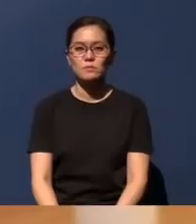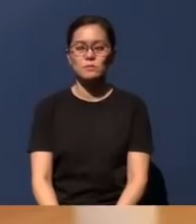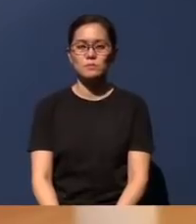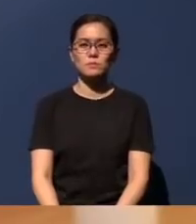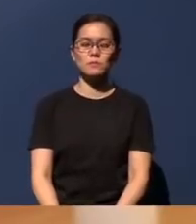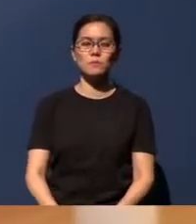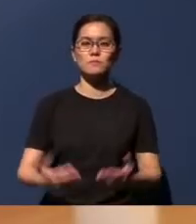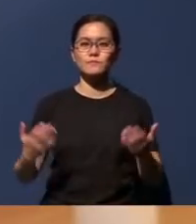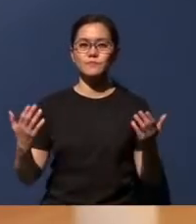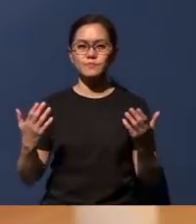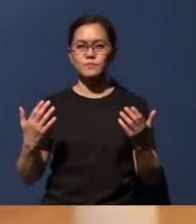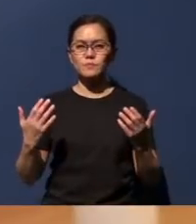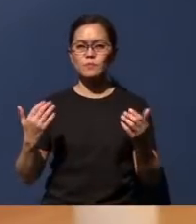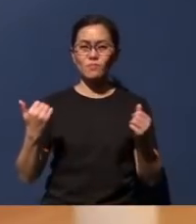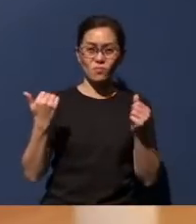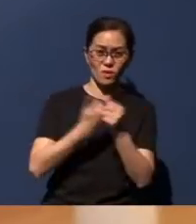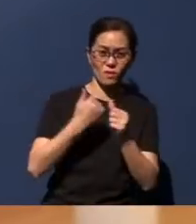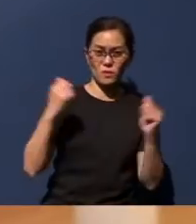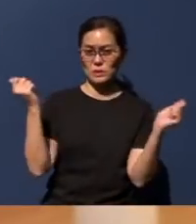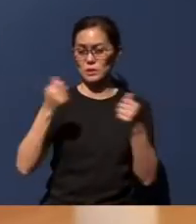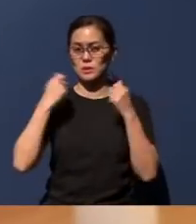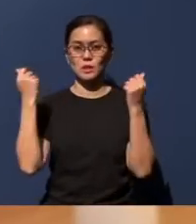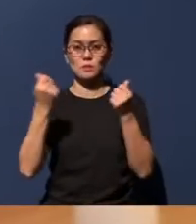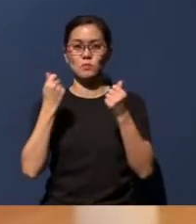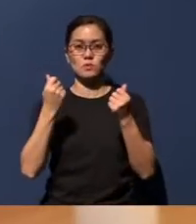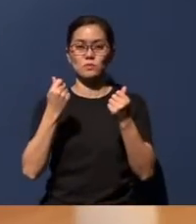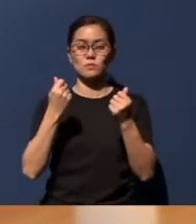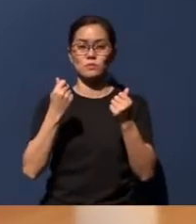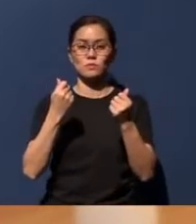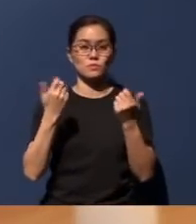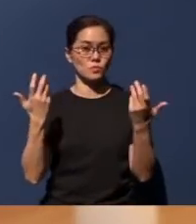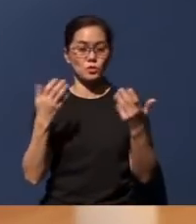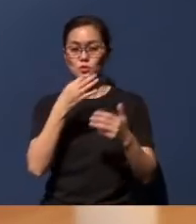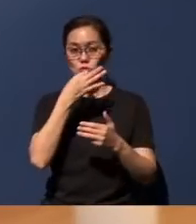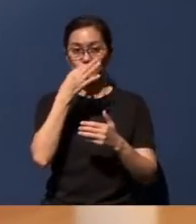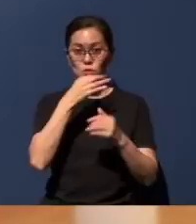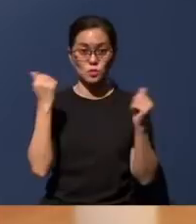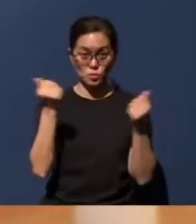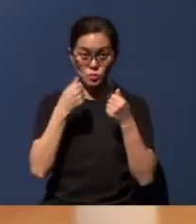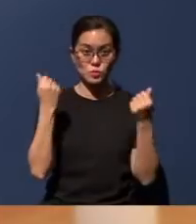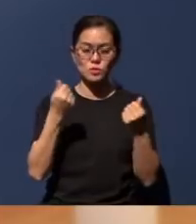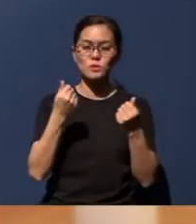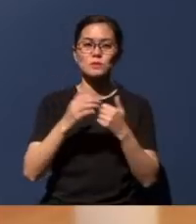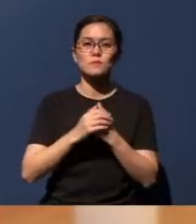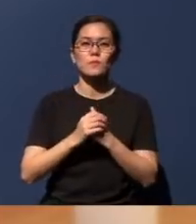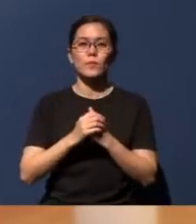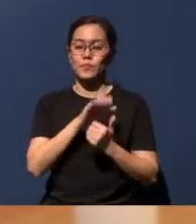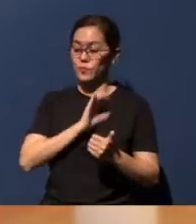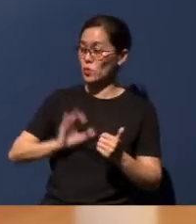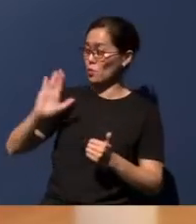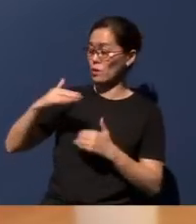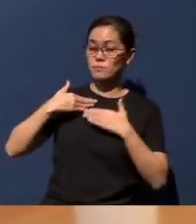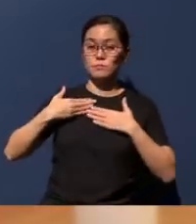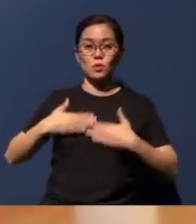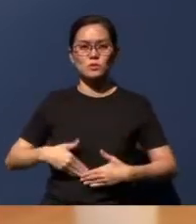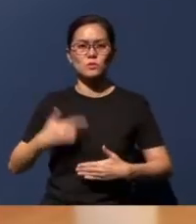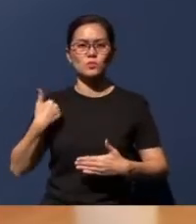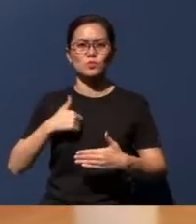So in every celebration of the Communion by the body of Christ, we call to remembrance